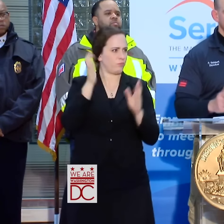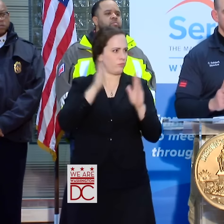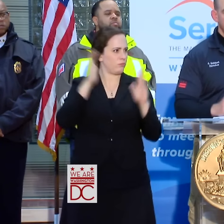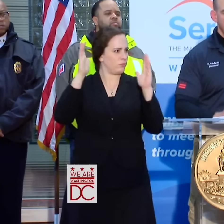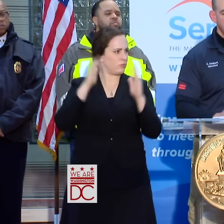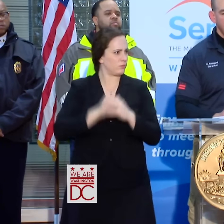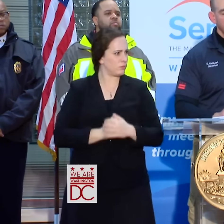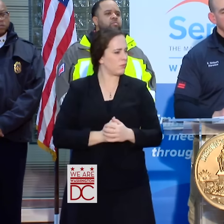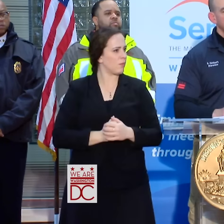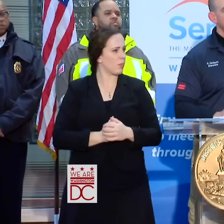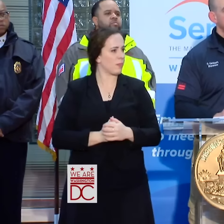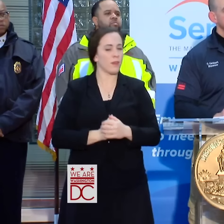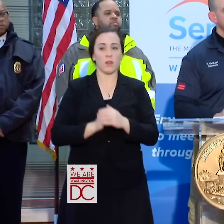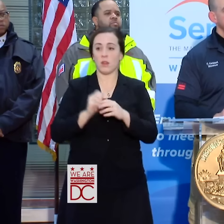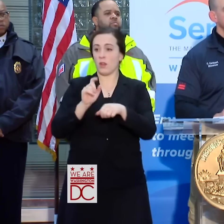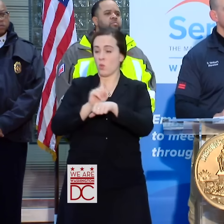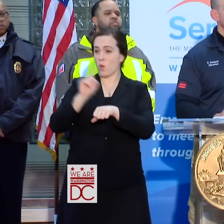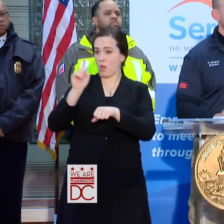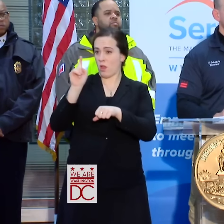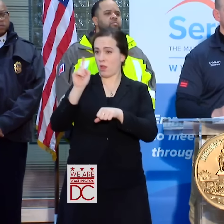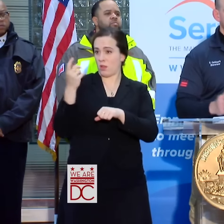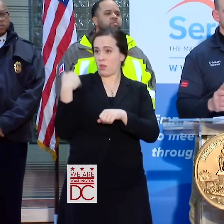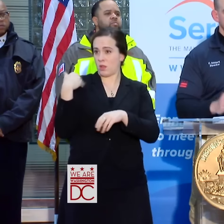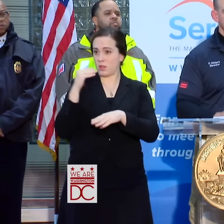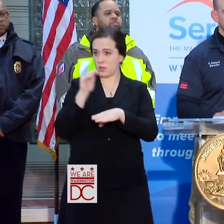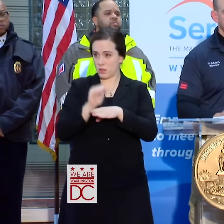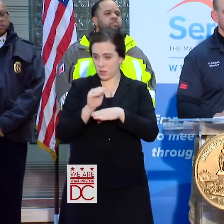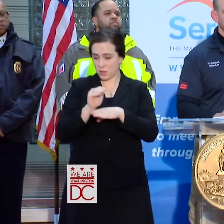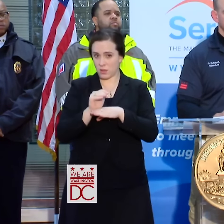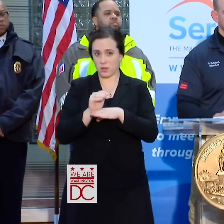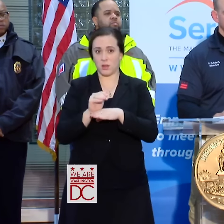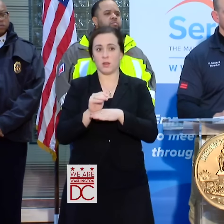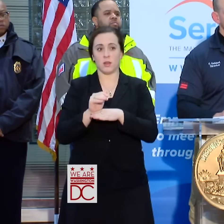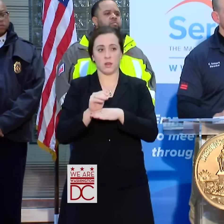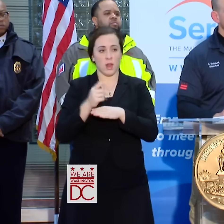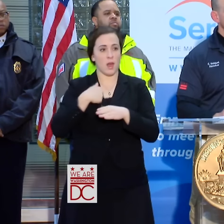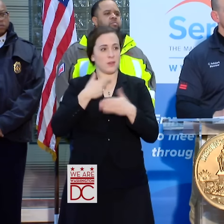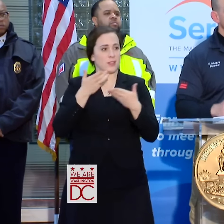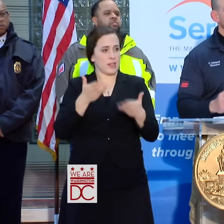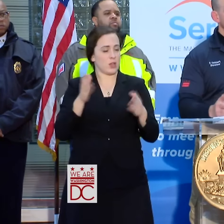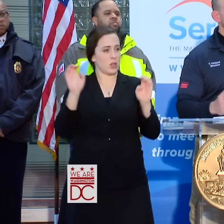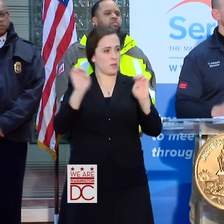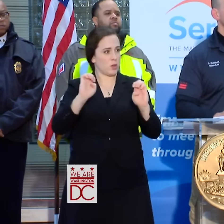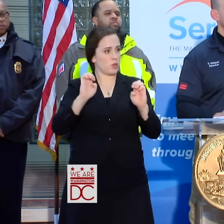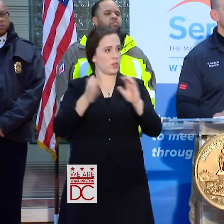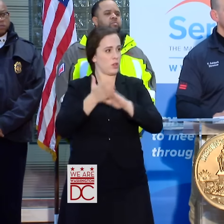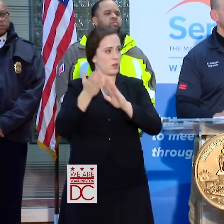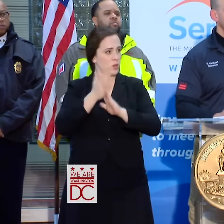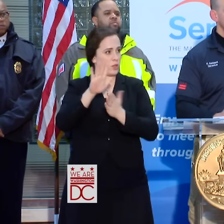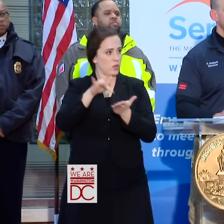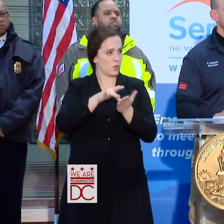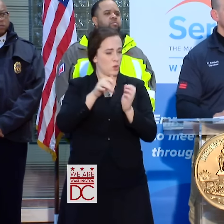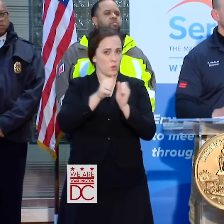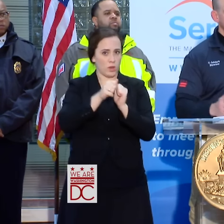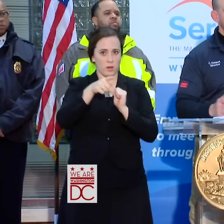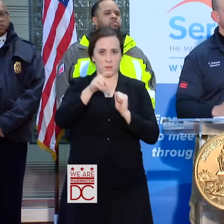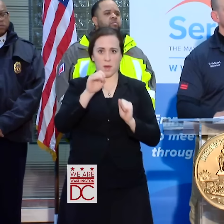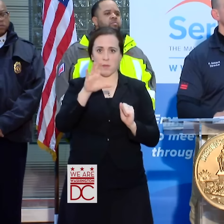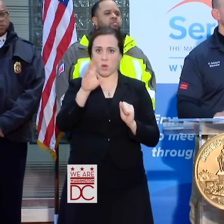00 LAST NIGHT I WAS IN THE EMERGENCY OPERATIONS CENTER WITH OUR PEPCO REPRESENTATIVE WHEN WE HAD 1500